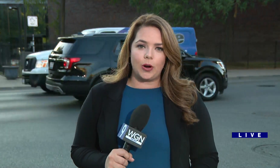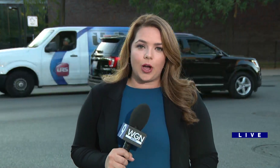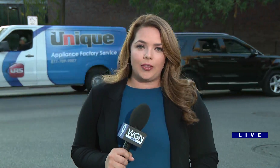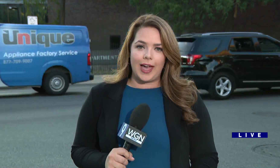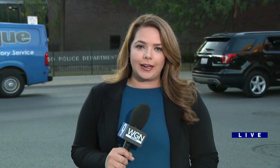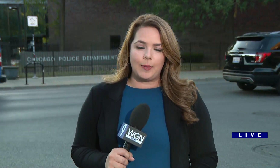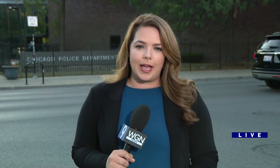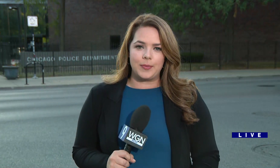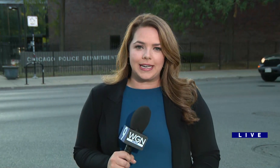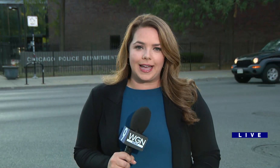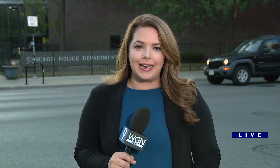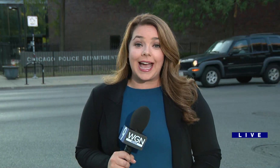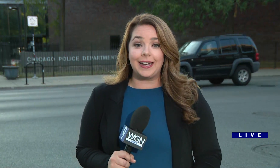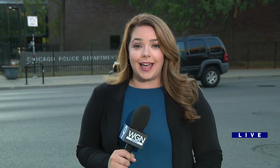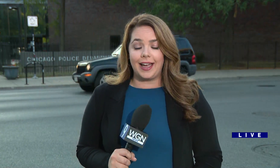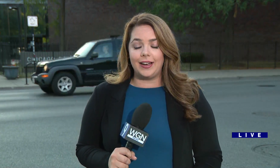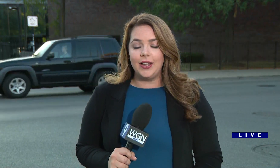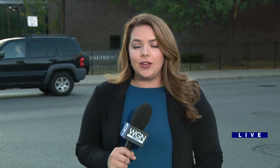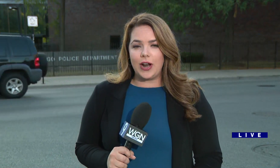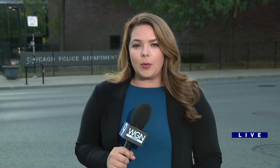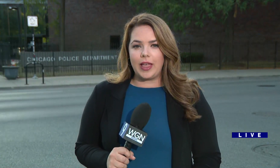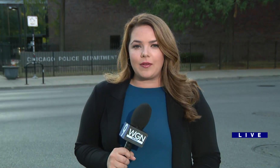THE EVENT ON SUNDAY IS ALREADY BOOKED UP. BUT THEY ARE